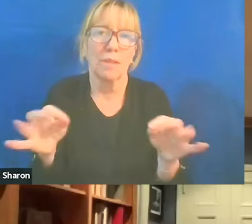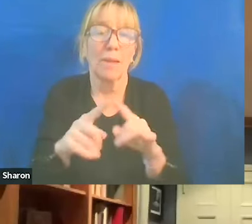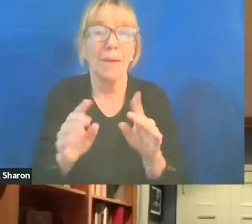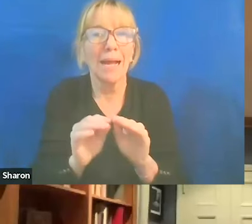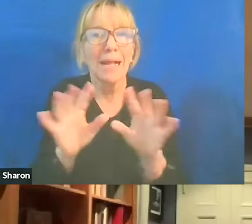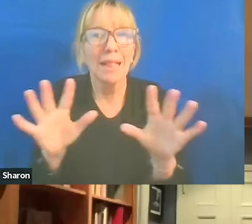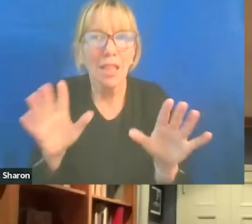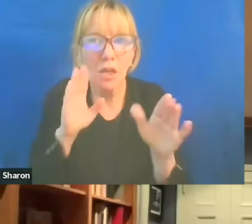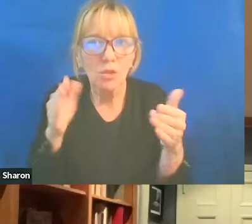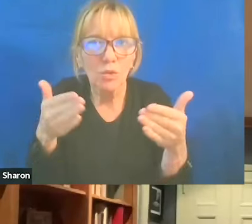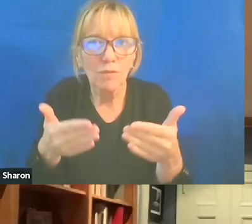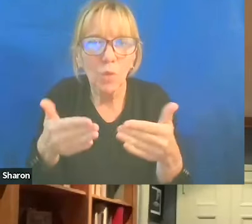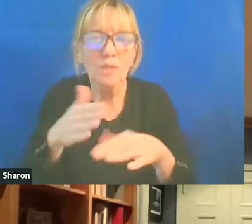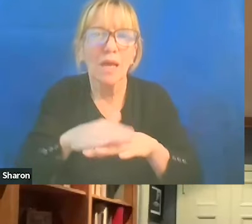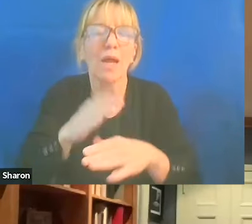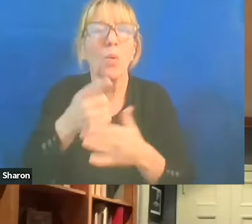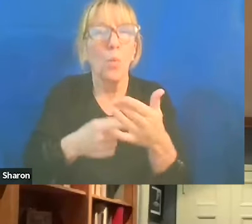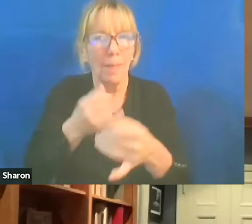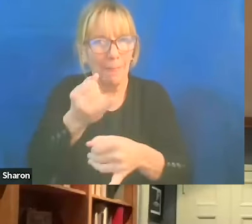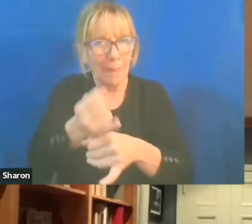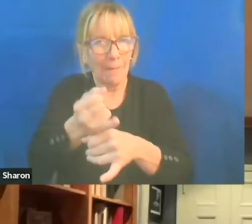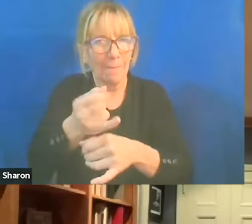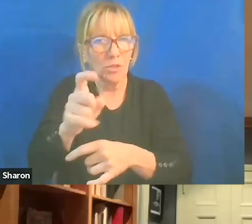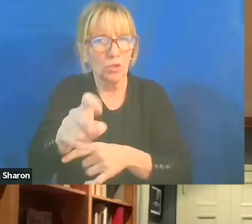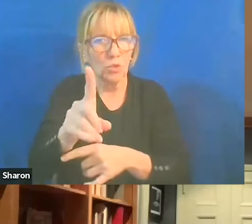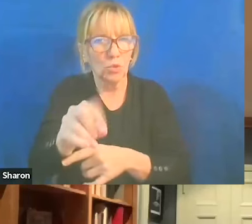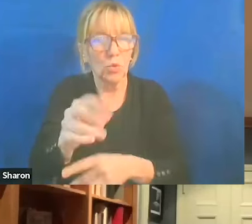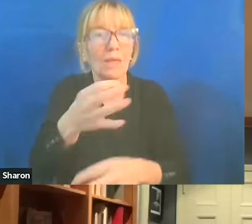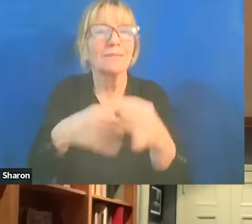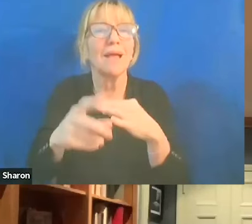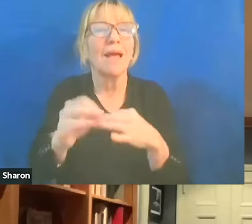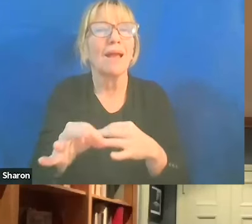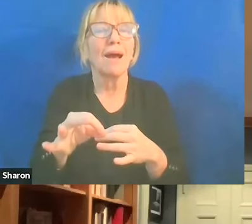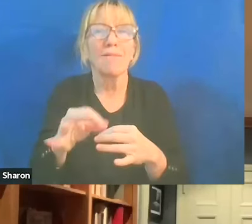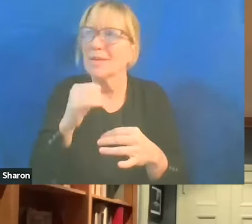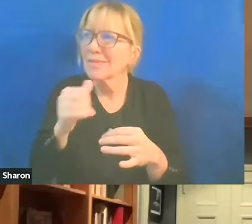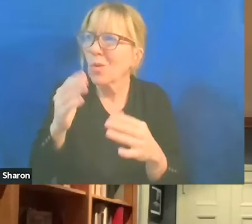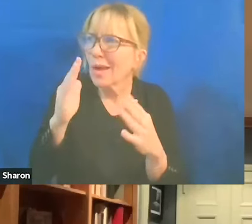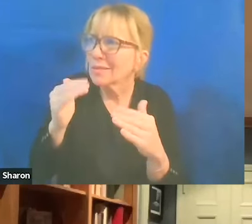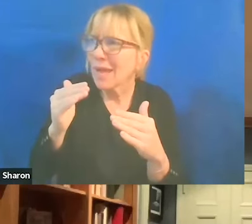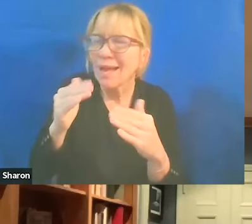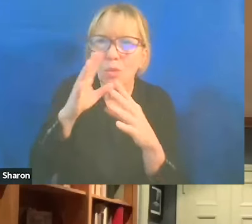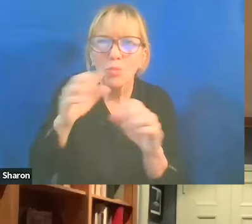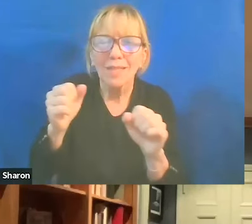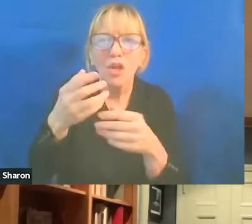on what the campus should do as opposed to, you know, don't expect the President's Office to be the State Department.